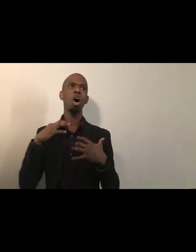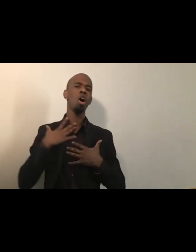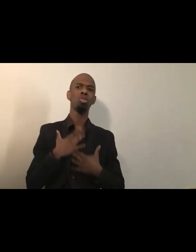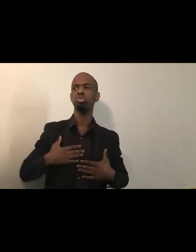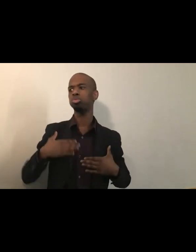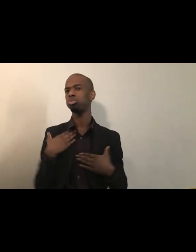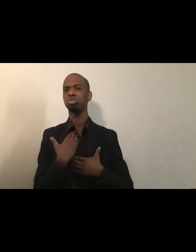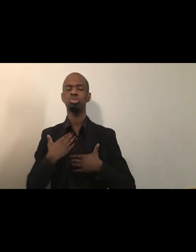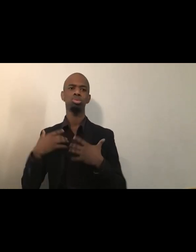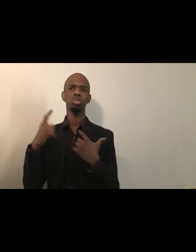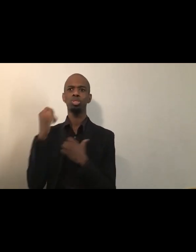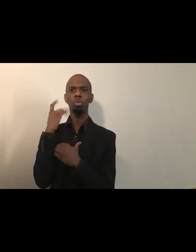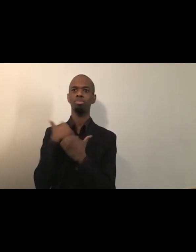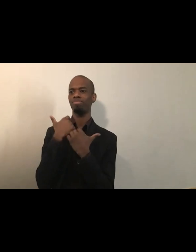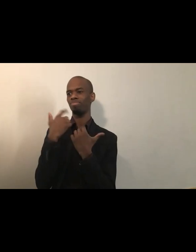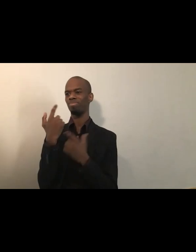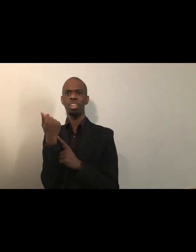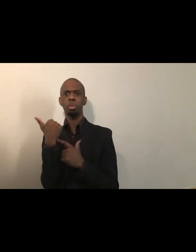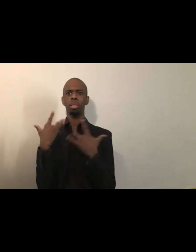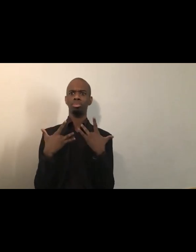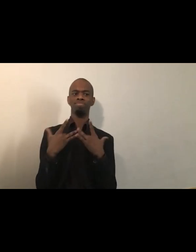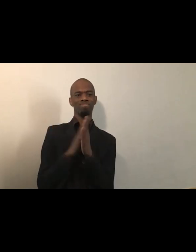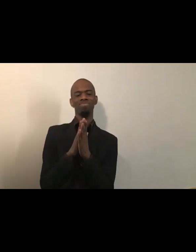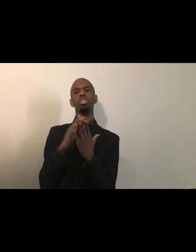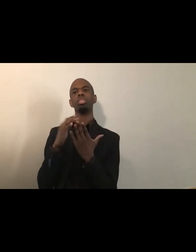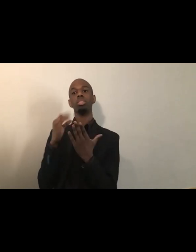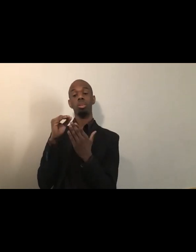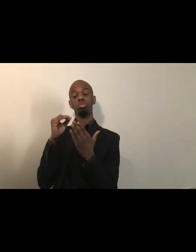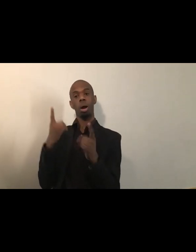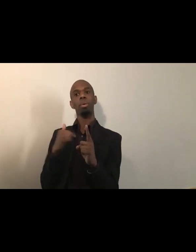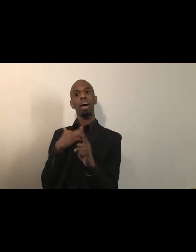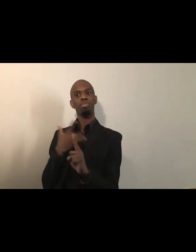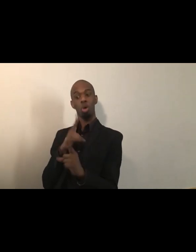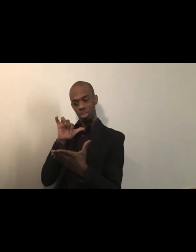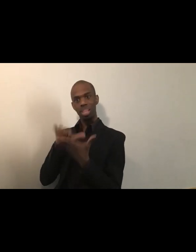And I felt guilty for it. But then at a certain point,